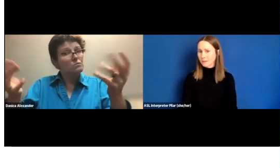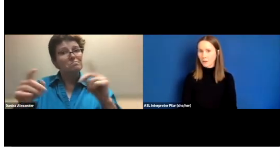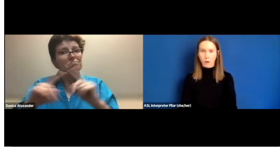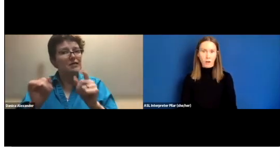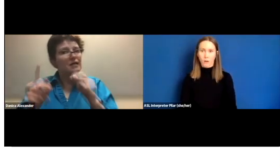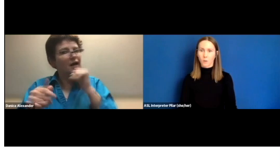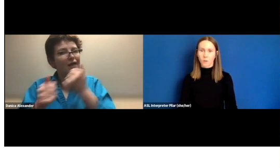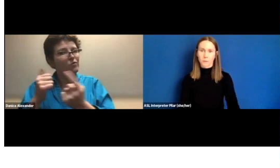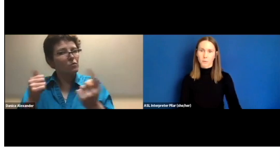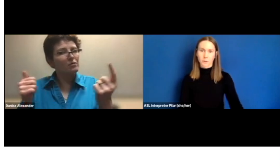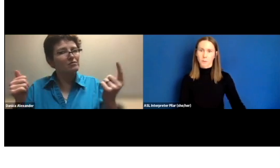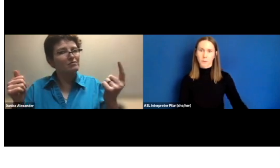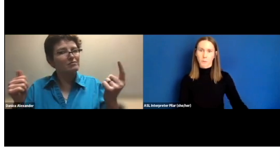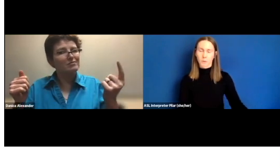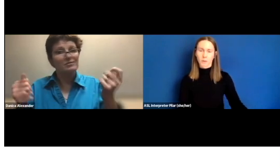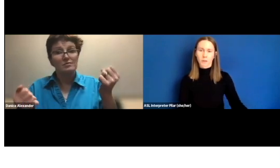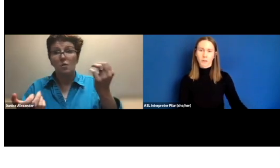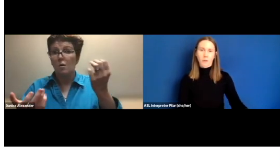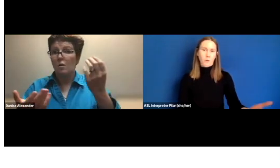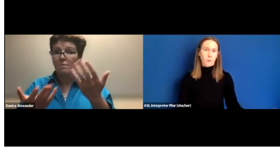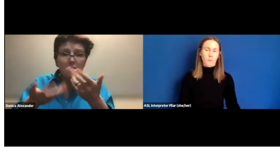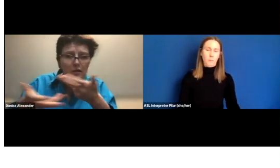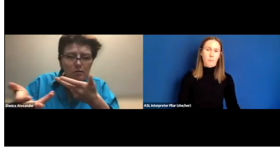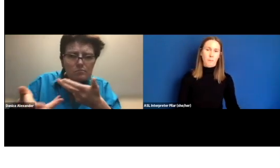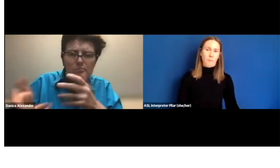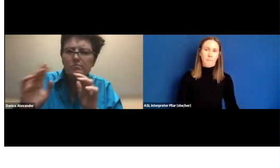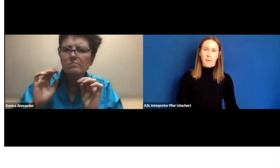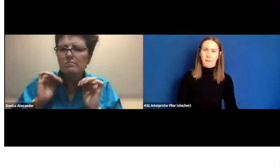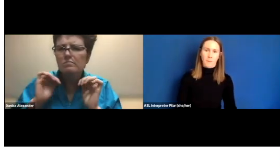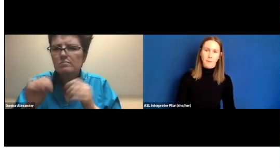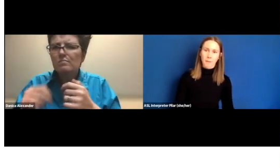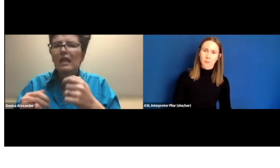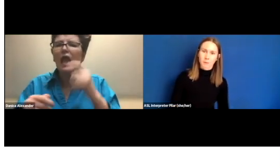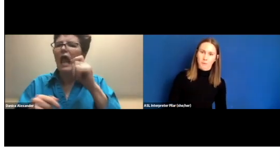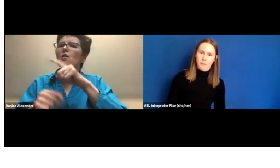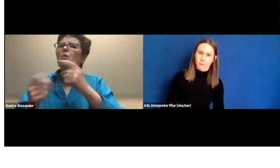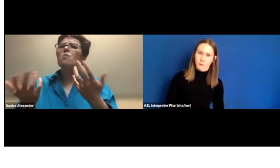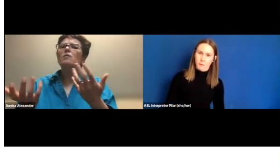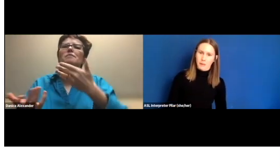There are a whole number of people who might not be able to even though they're deaf.